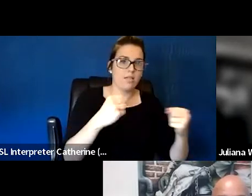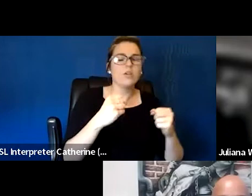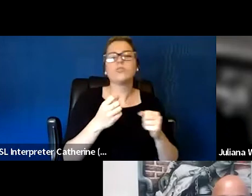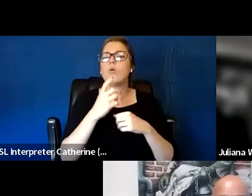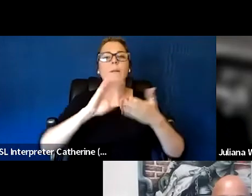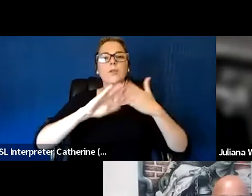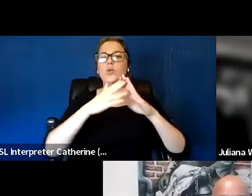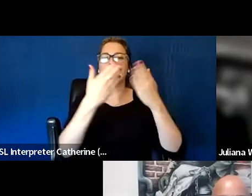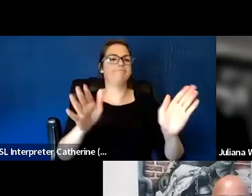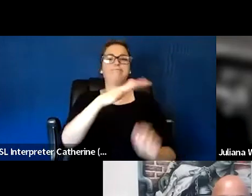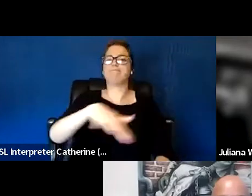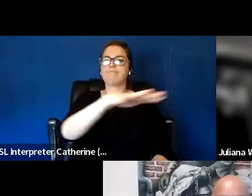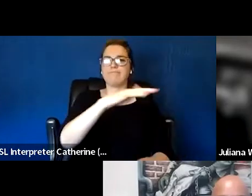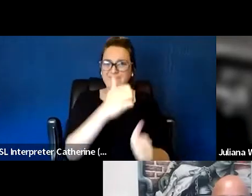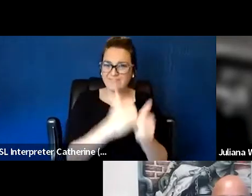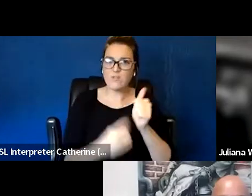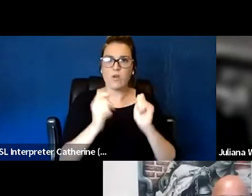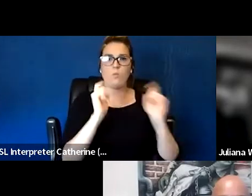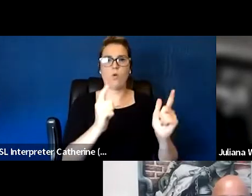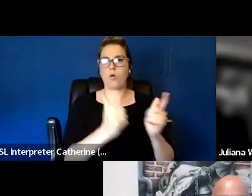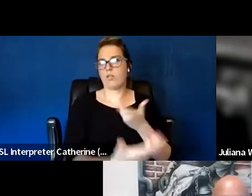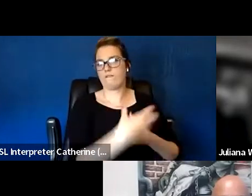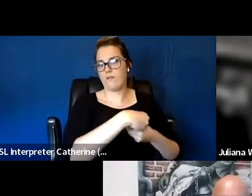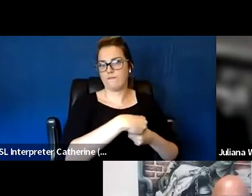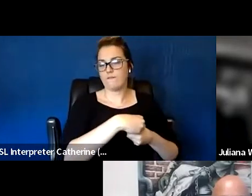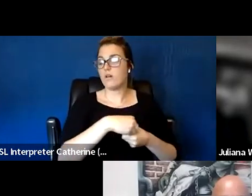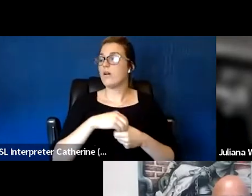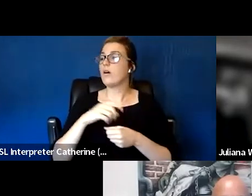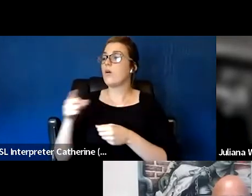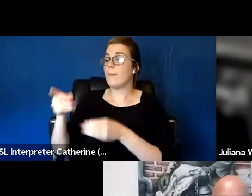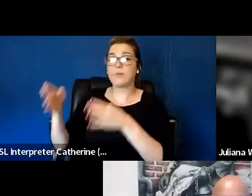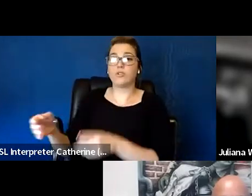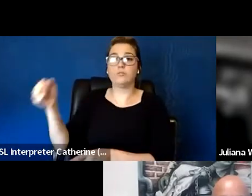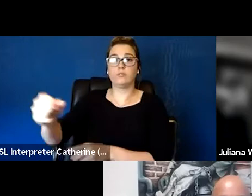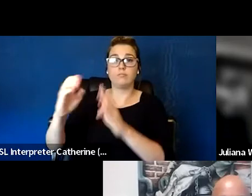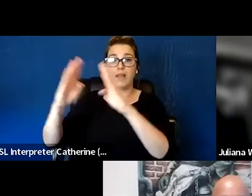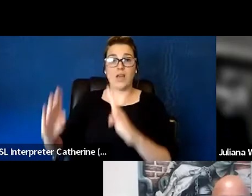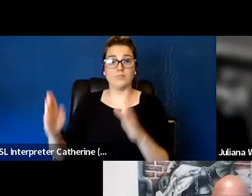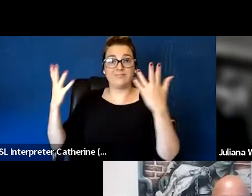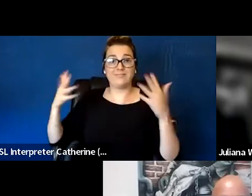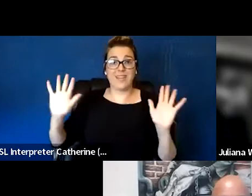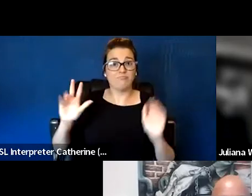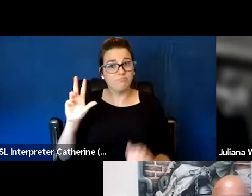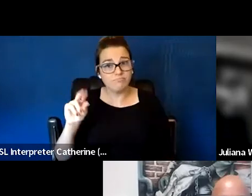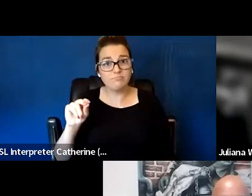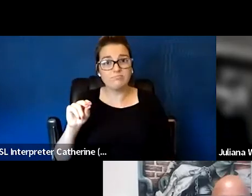where everybody's involved, not only just the placement of a home, but also in terms of the success in permanency